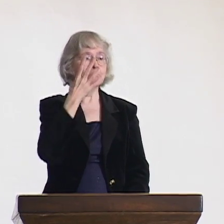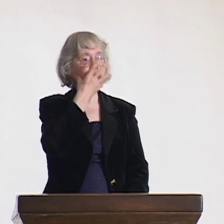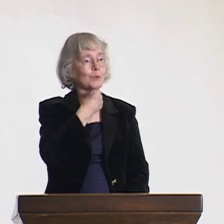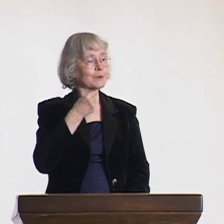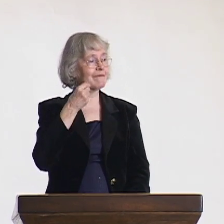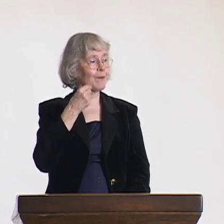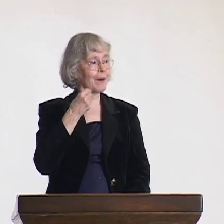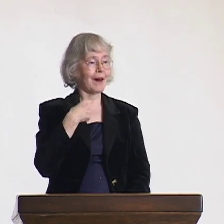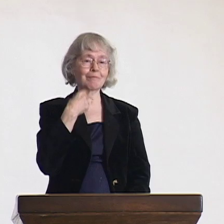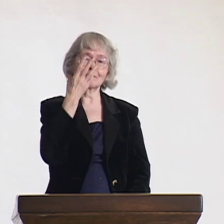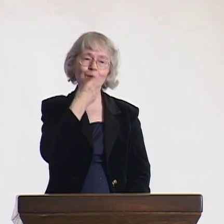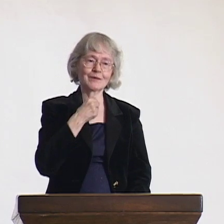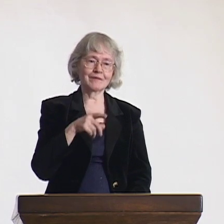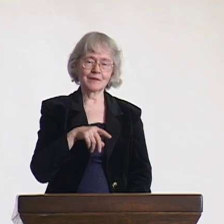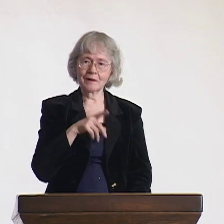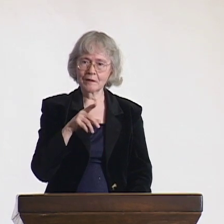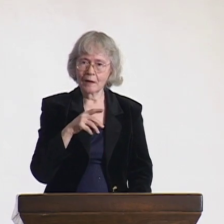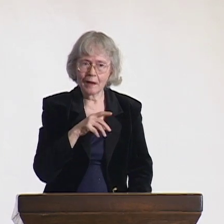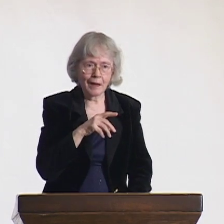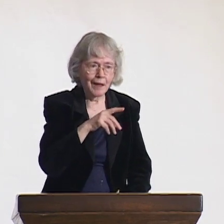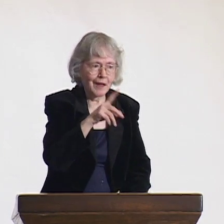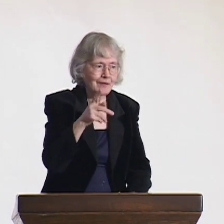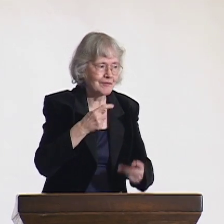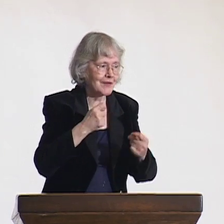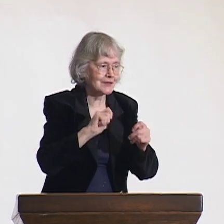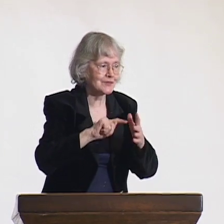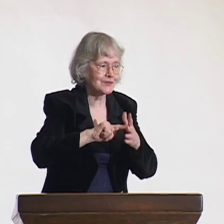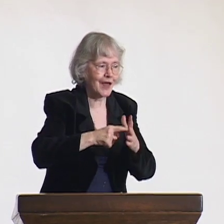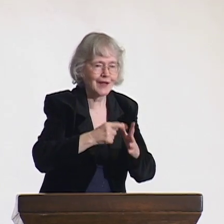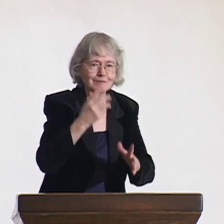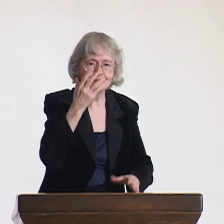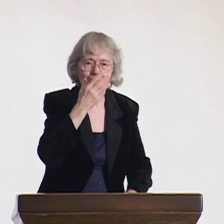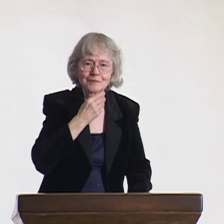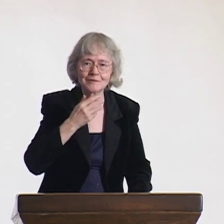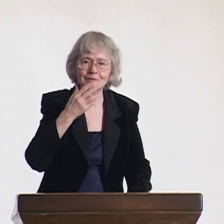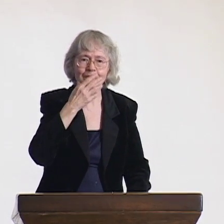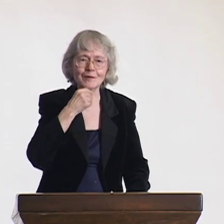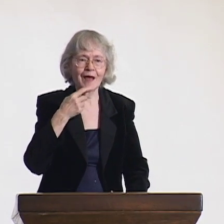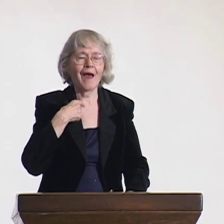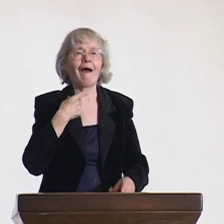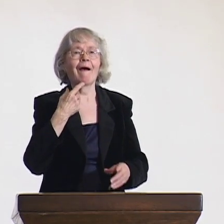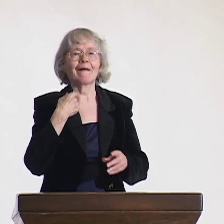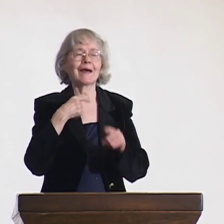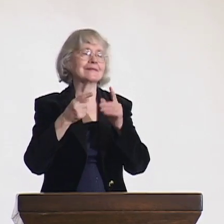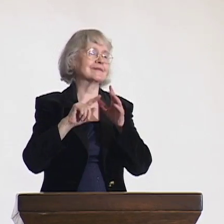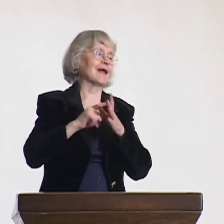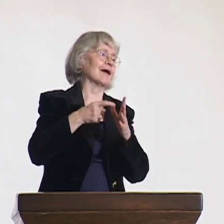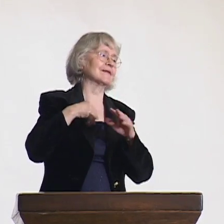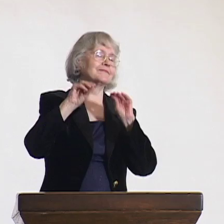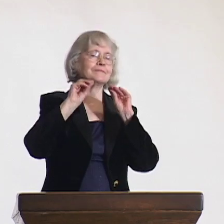I taught them the sign for "beautiful," and they were very excited to learn the sign language I was teaching them.